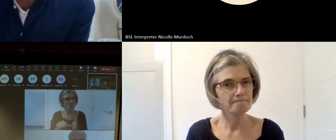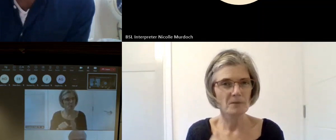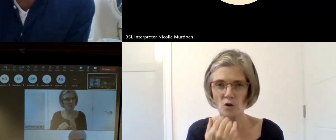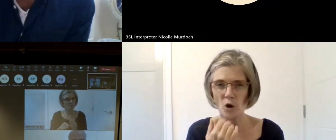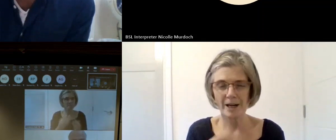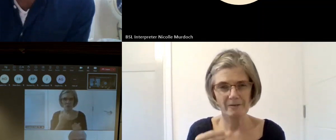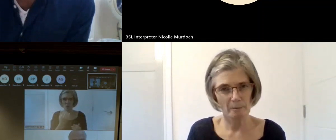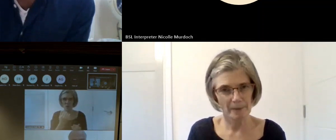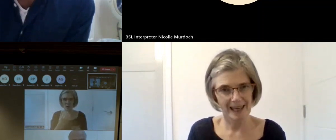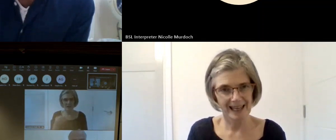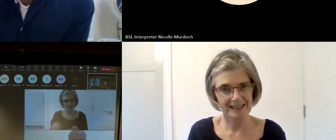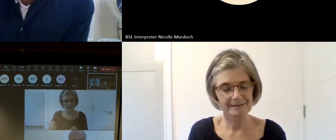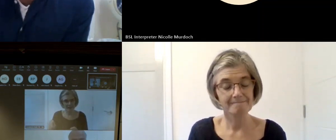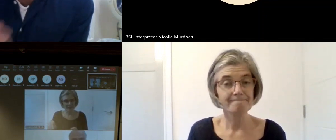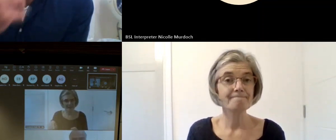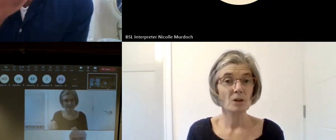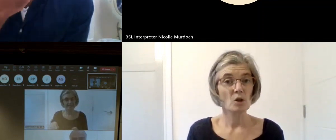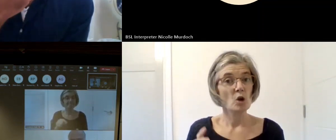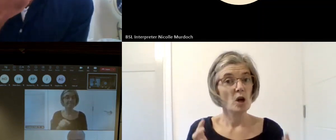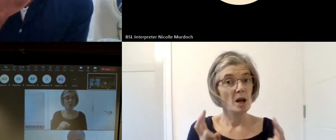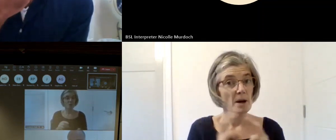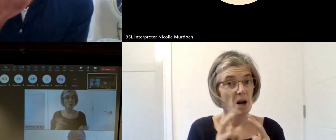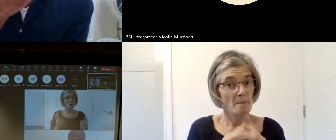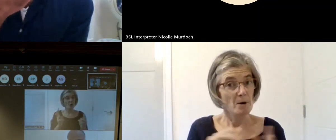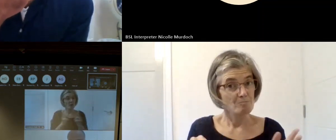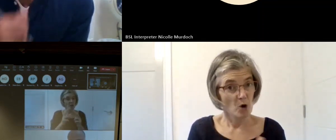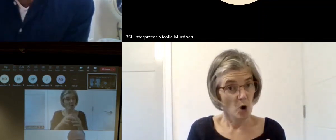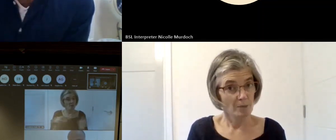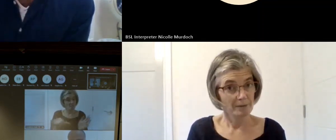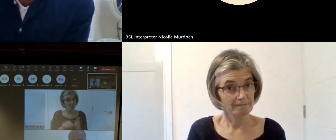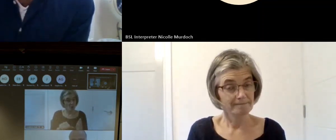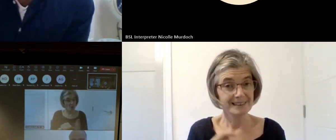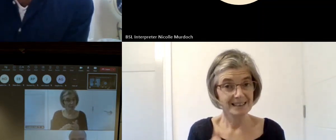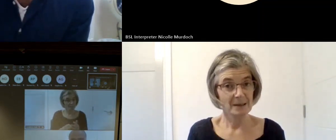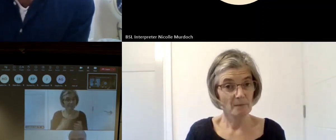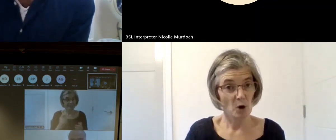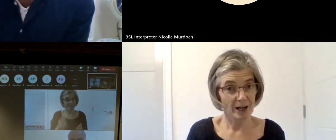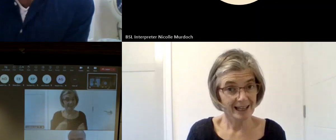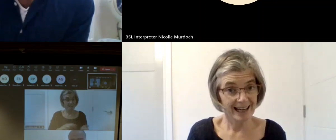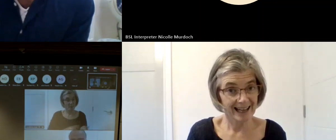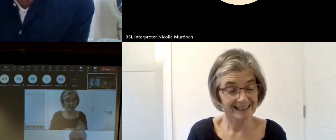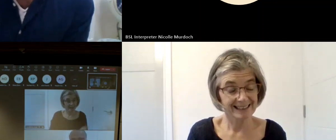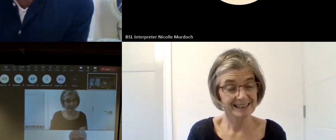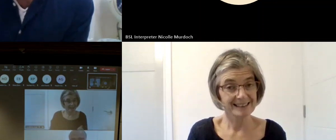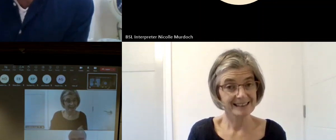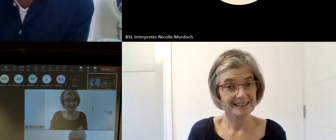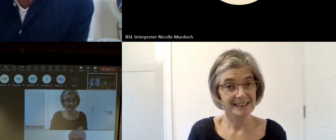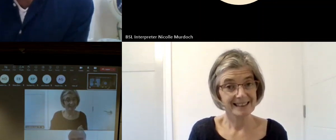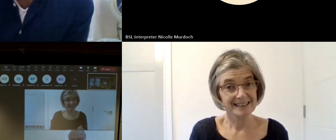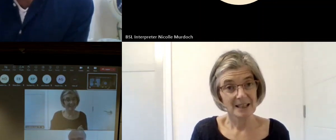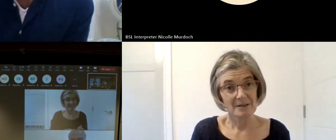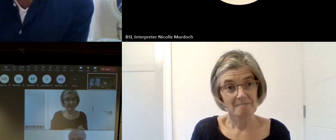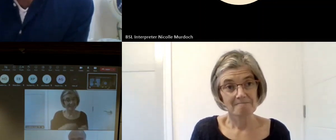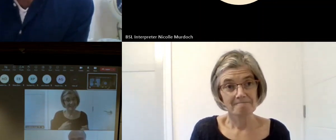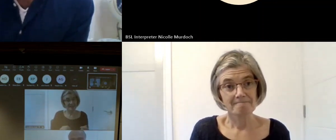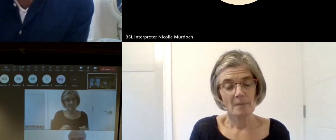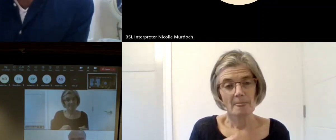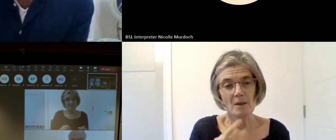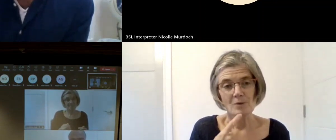I think some organizations compens say are try to P the Your Eyes by giving you a big fancy title's